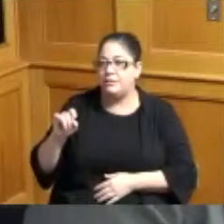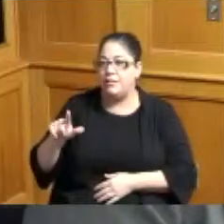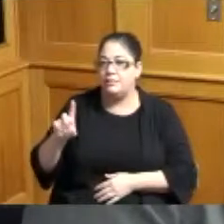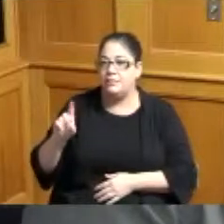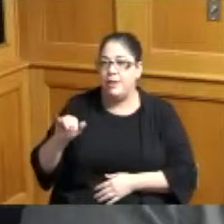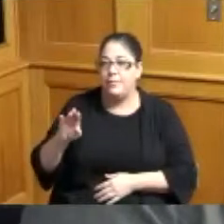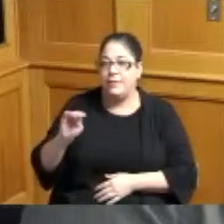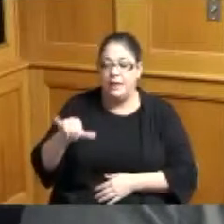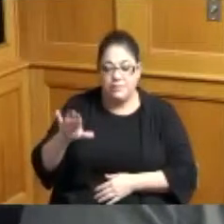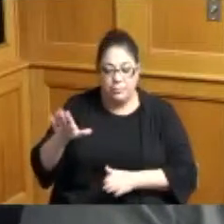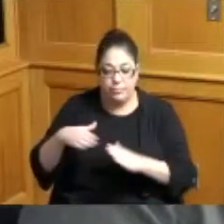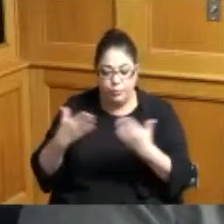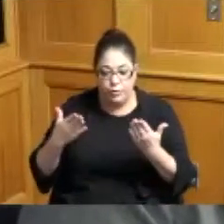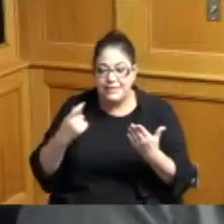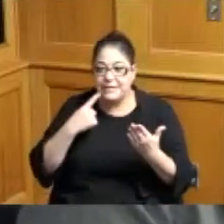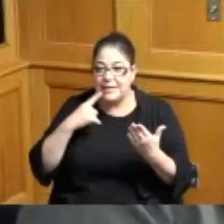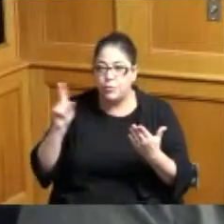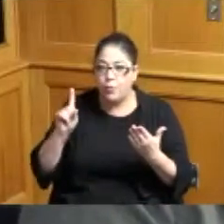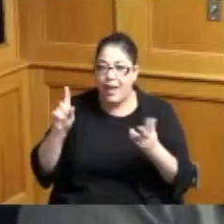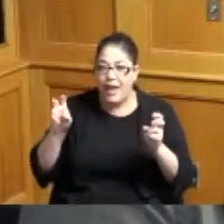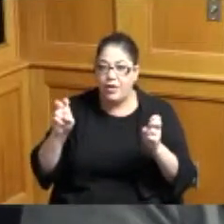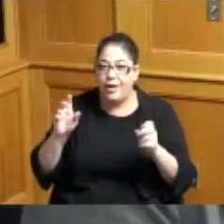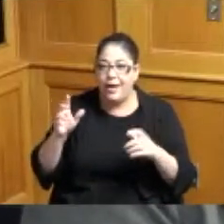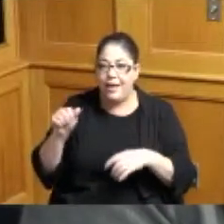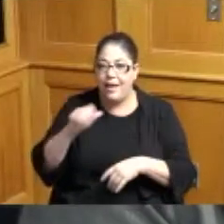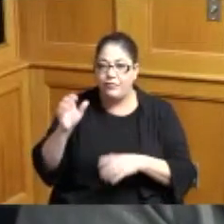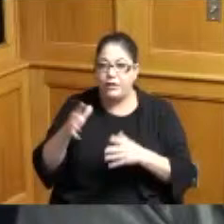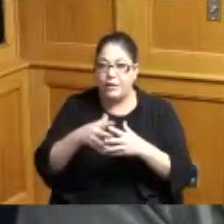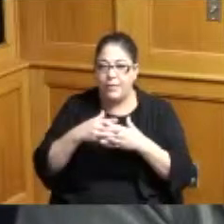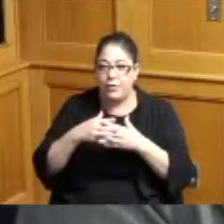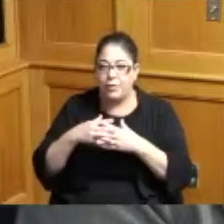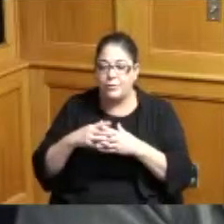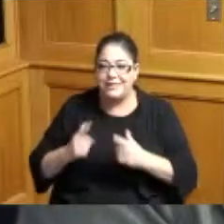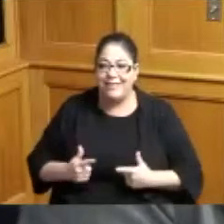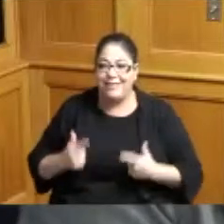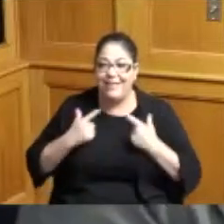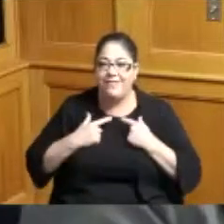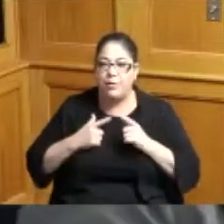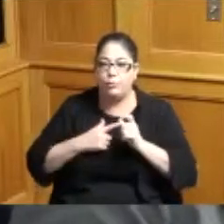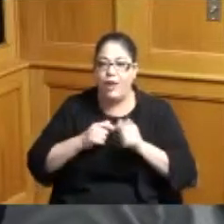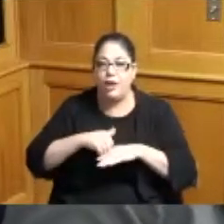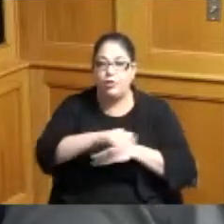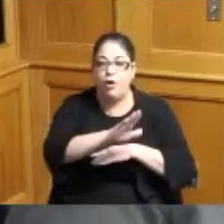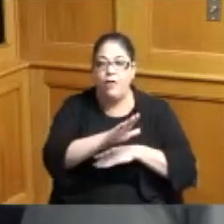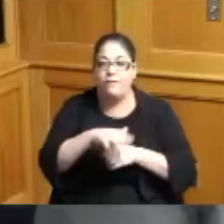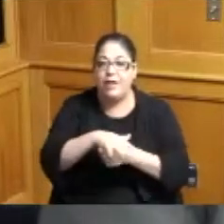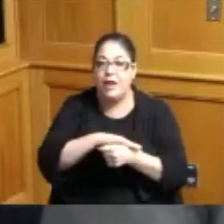go and get it it's where African-Americans lived and was ran off of in an area called Bucktown